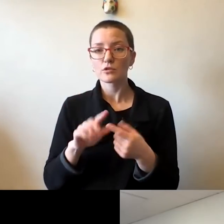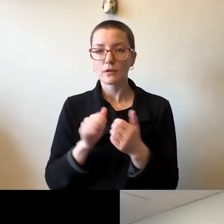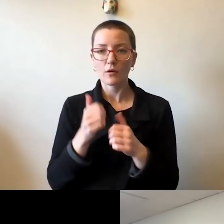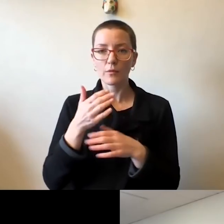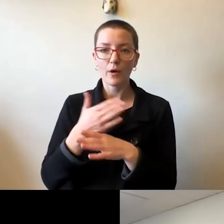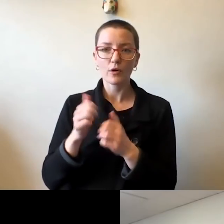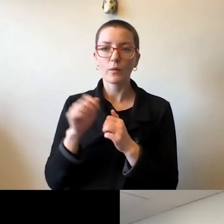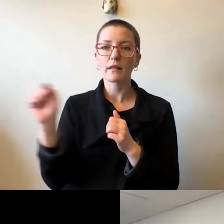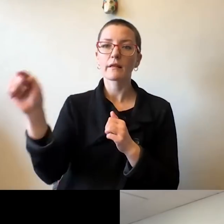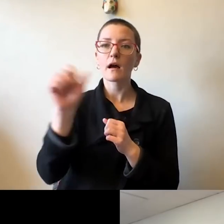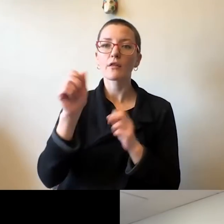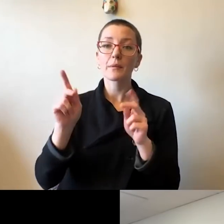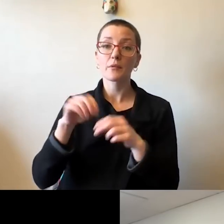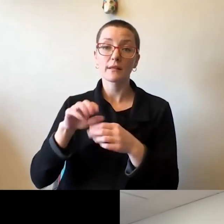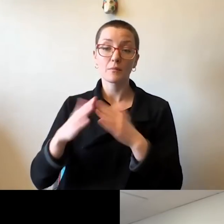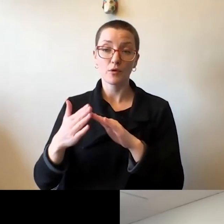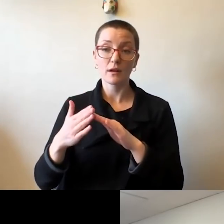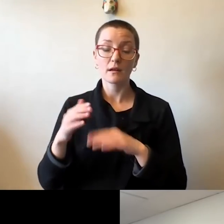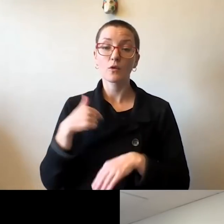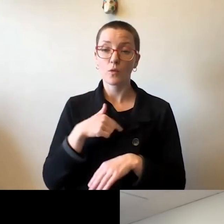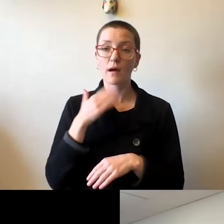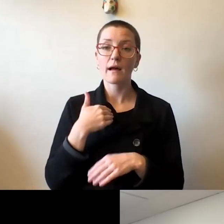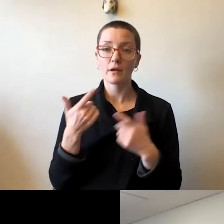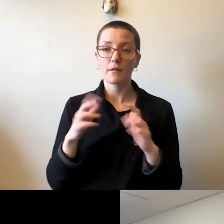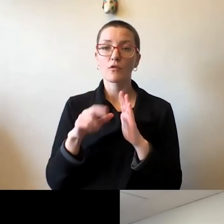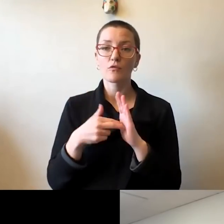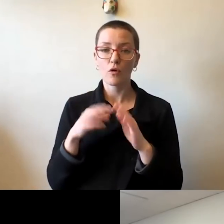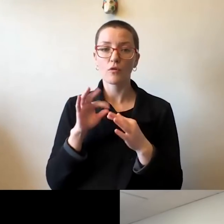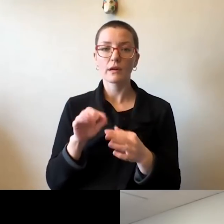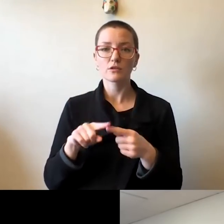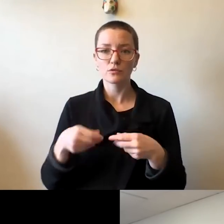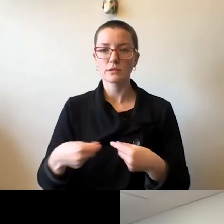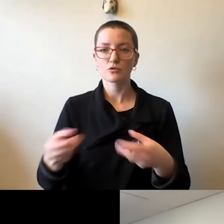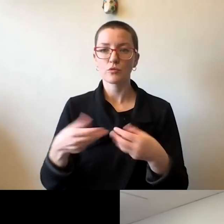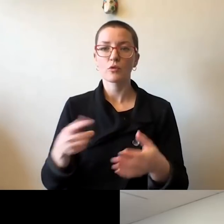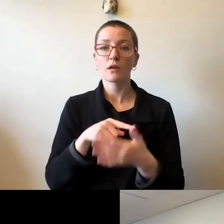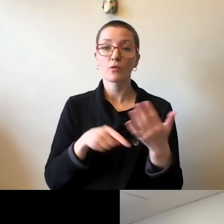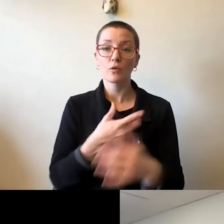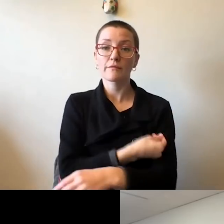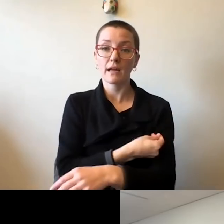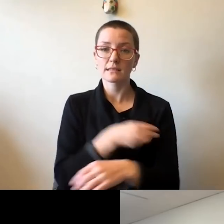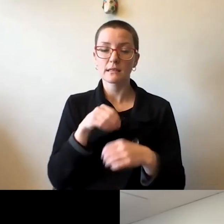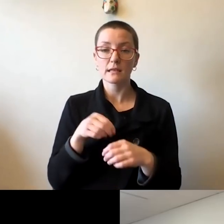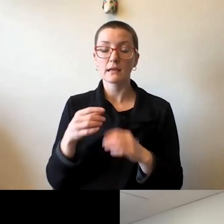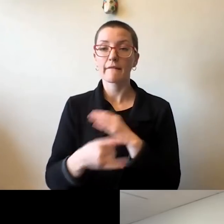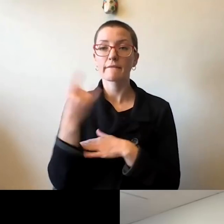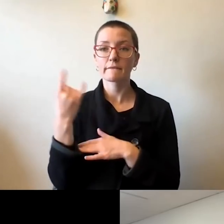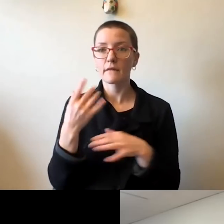we will be playing a role in the distribution of those vaccines in a very, very timely way, helping out wherever we can,